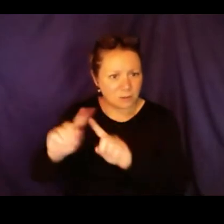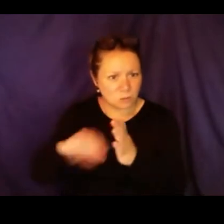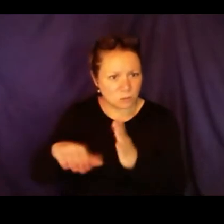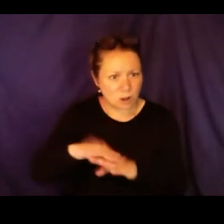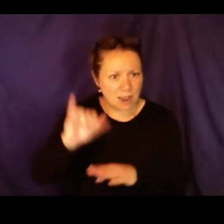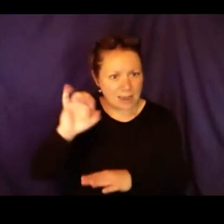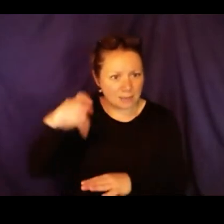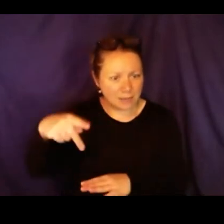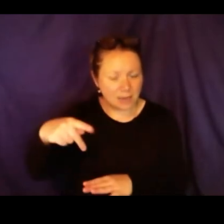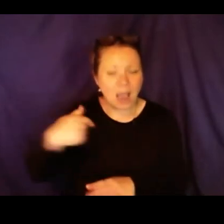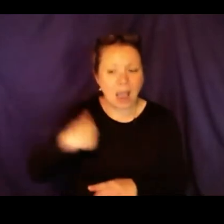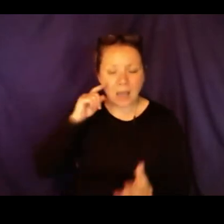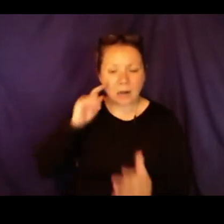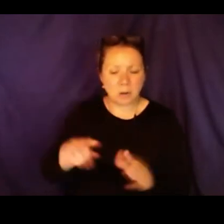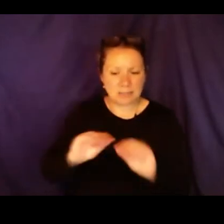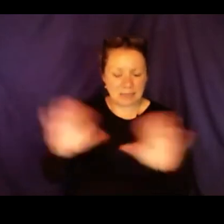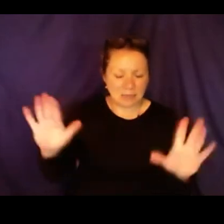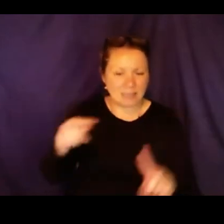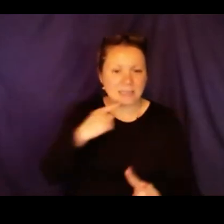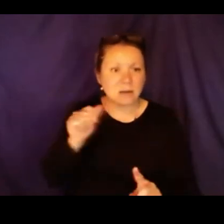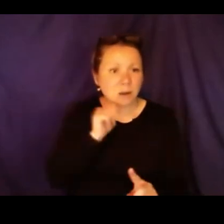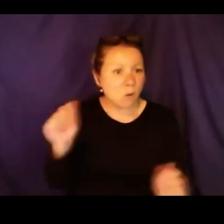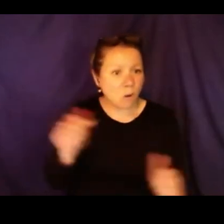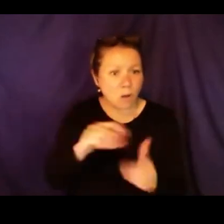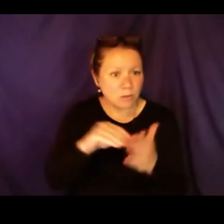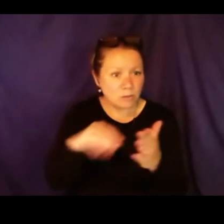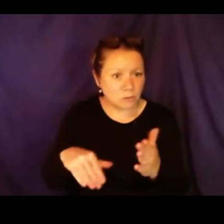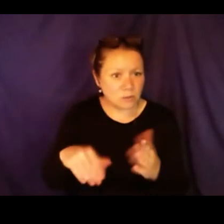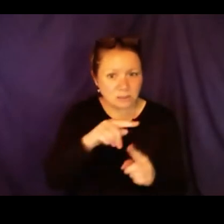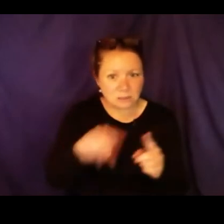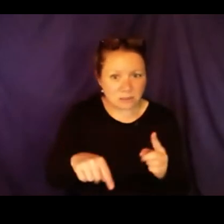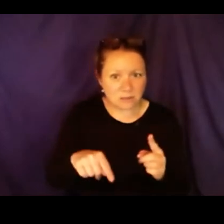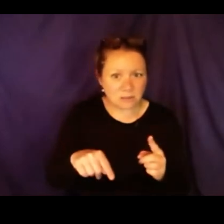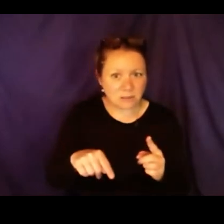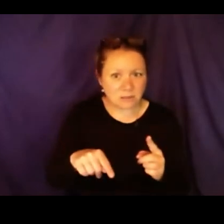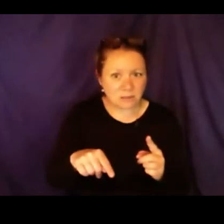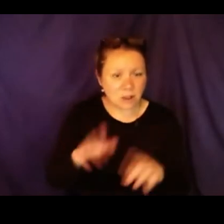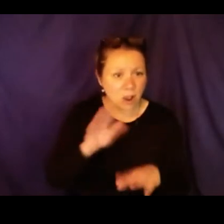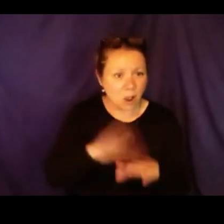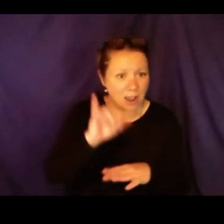very interesting as I look around the States with students on IEP it stood